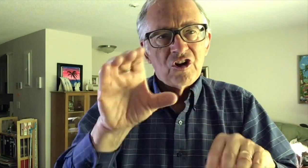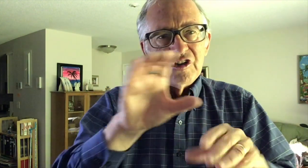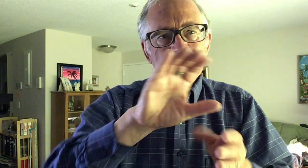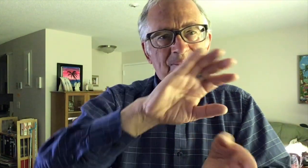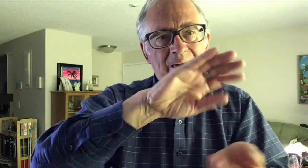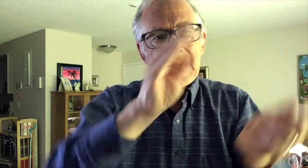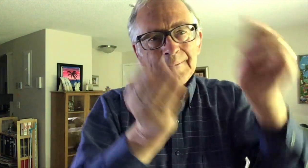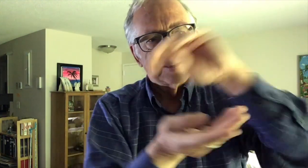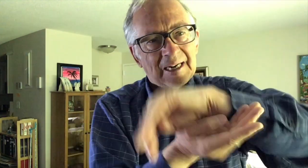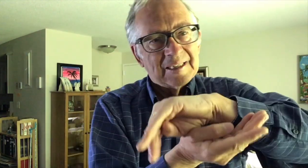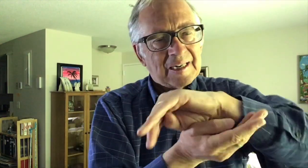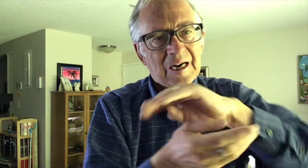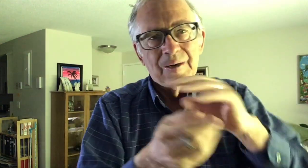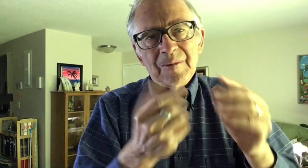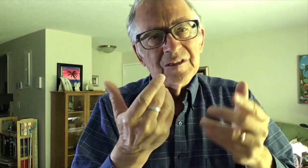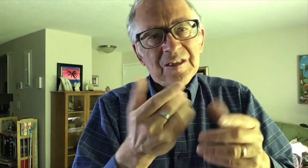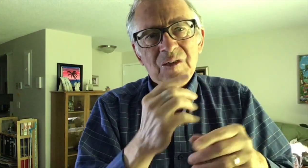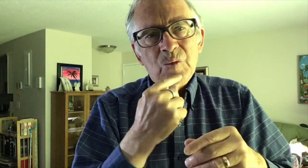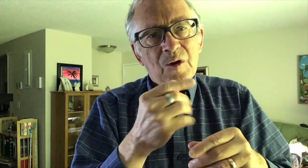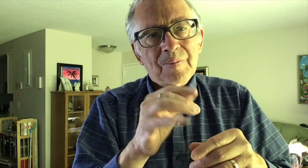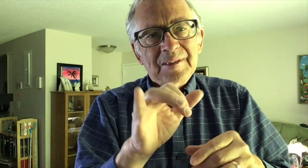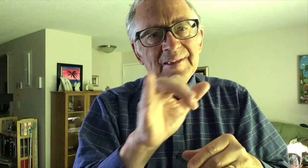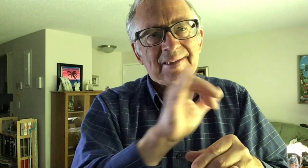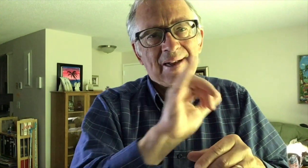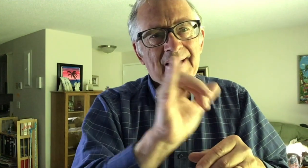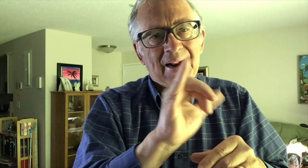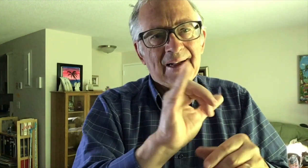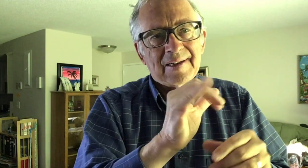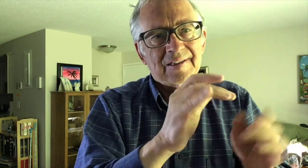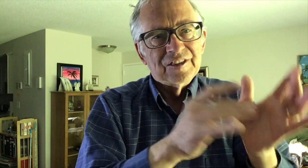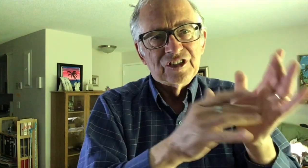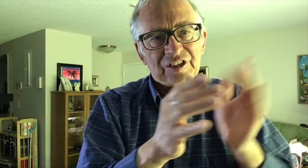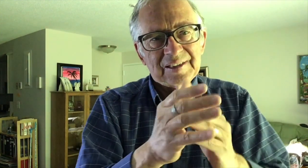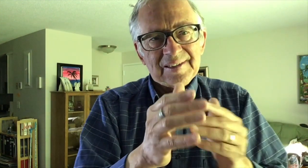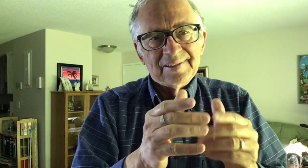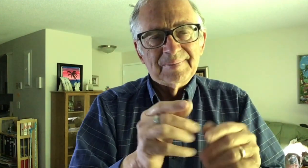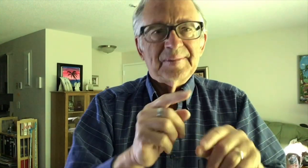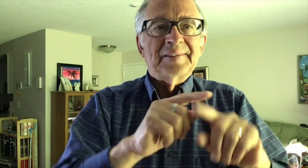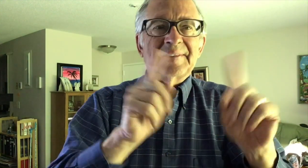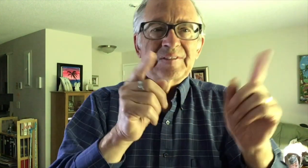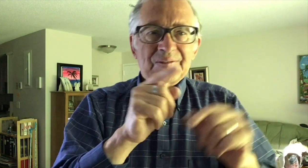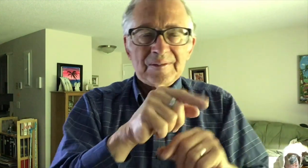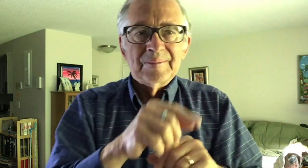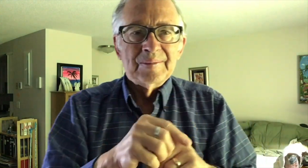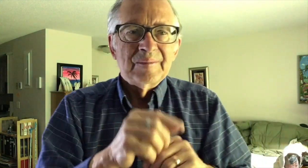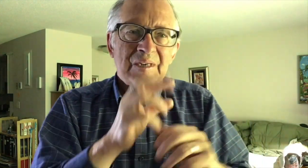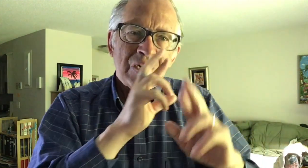he was crucified upside down on a cross because he